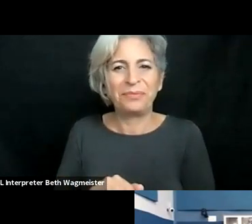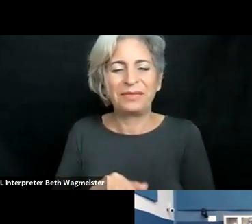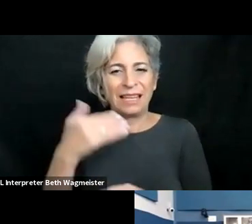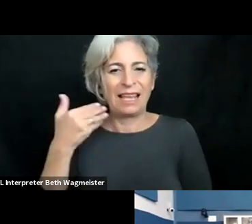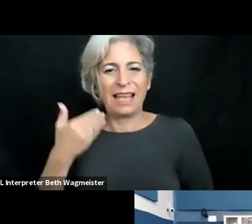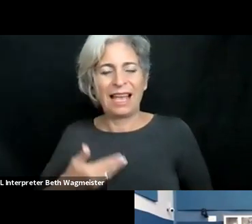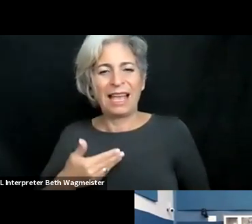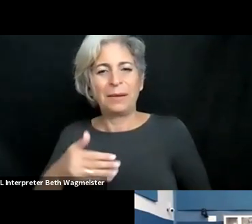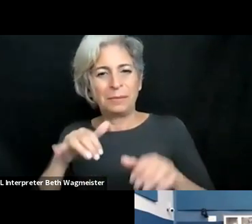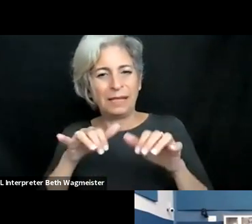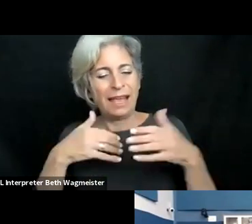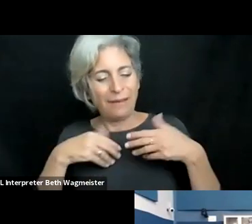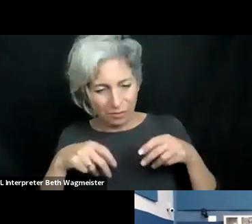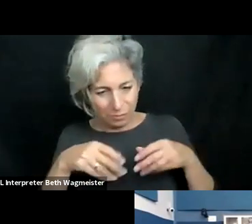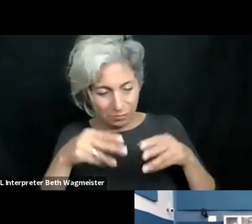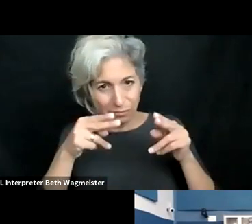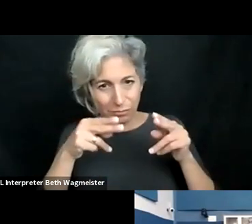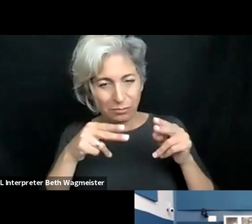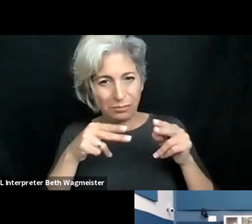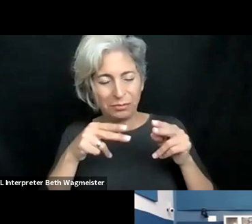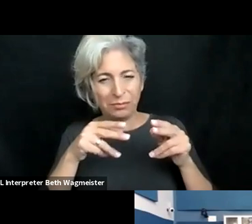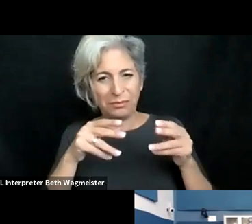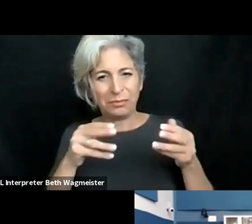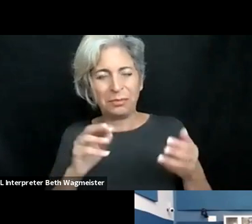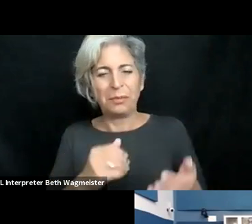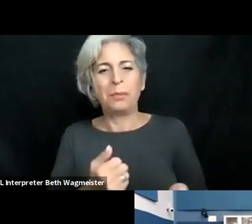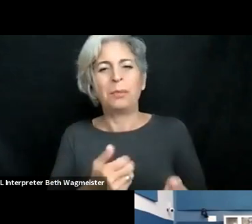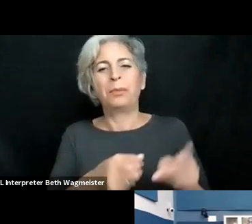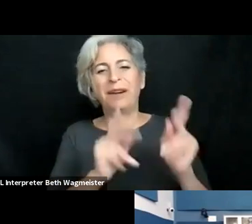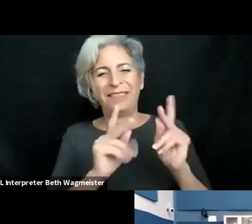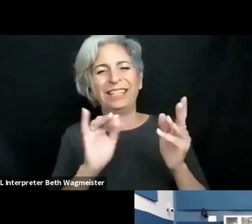for computer science,